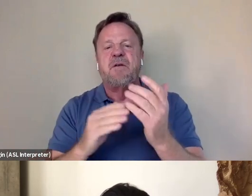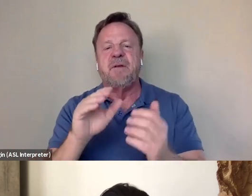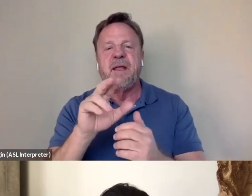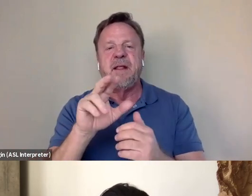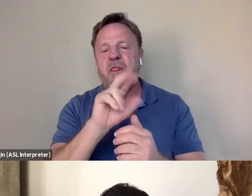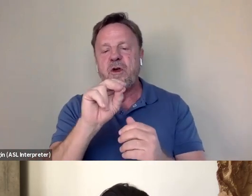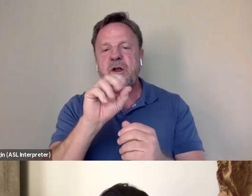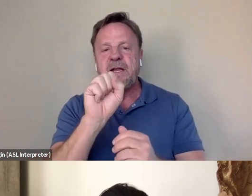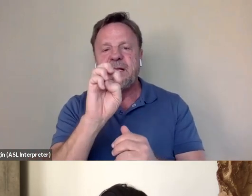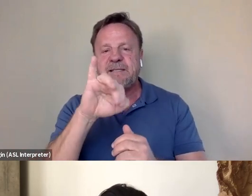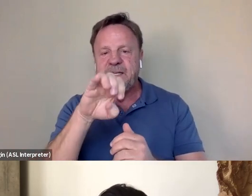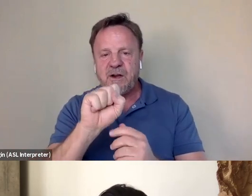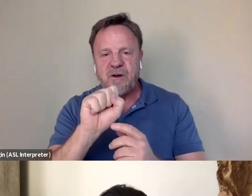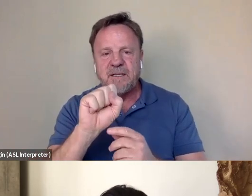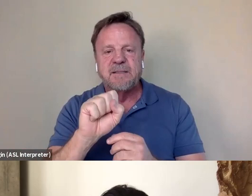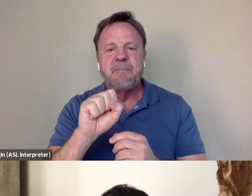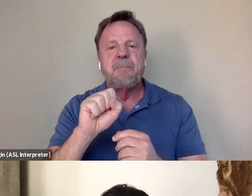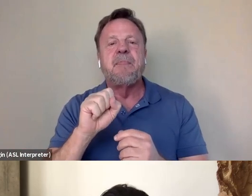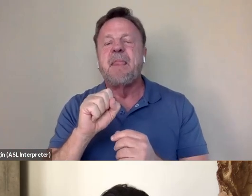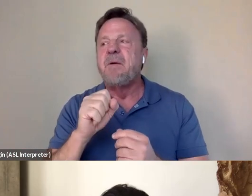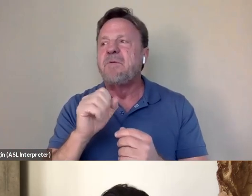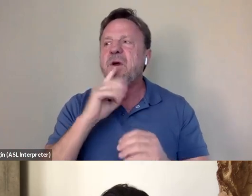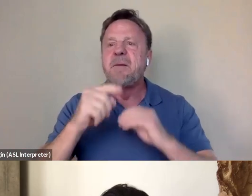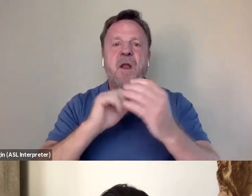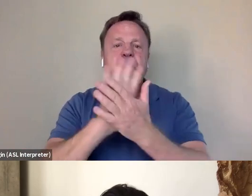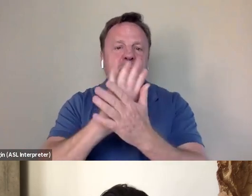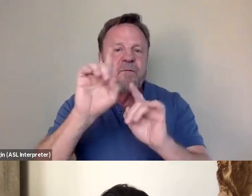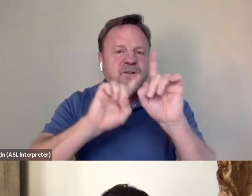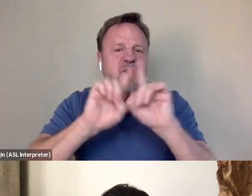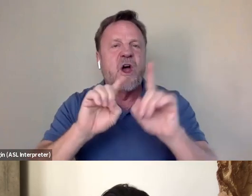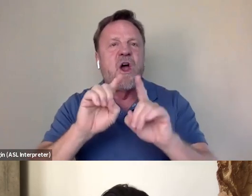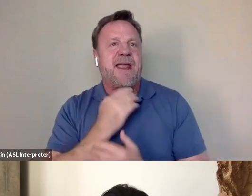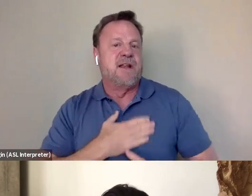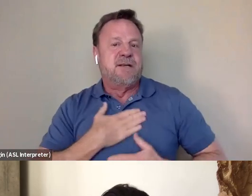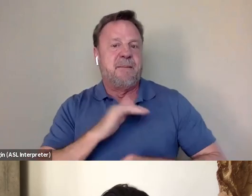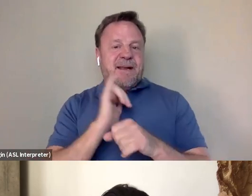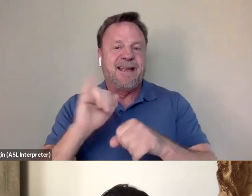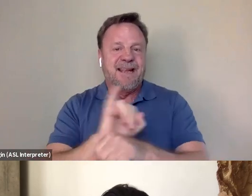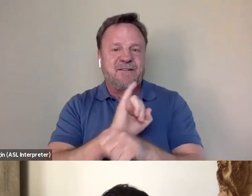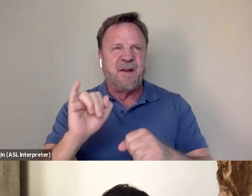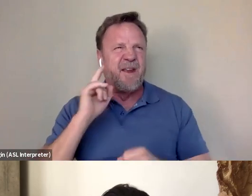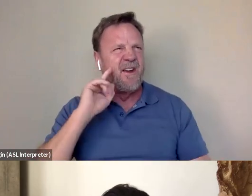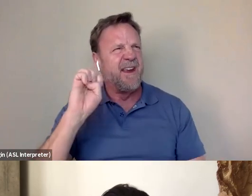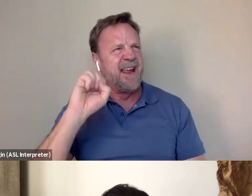and we're talking to me about a movie star, the entertainment, the industry, you know, when we hear ESPN, when we think sports.